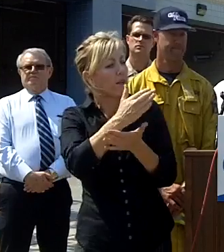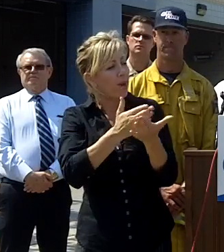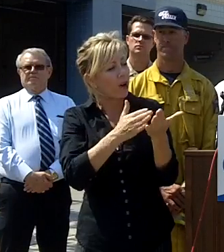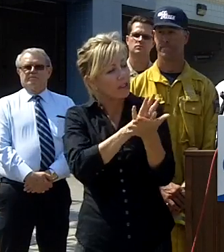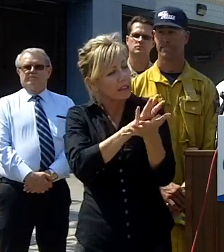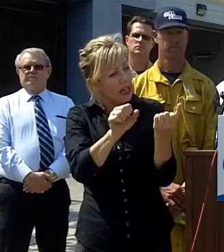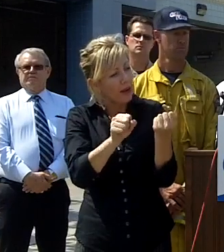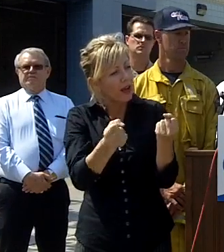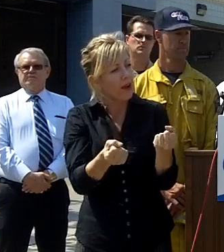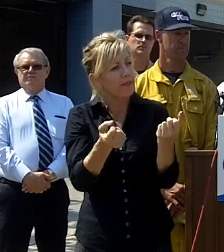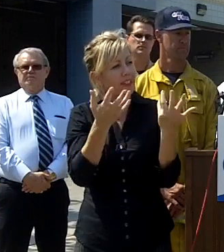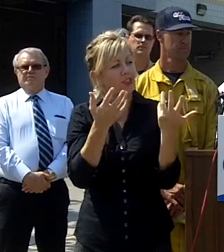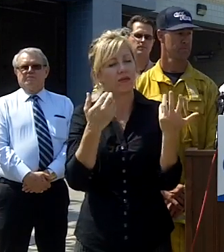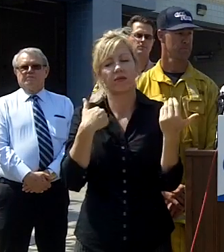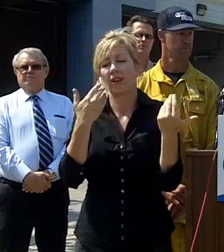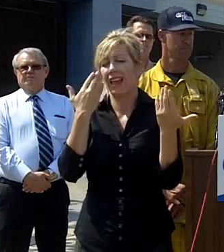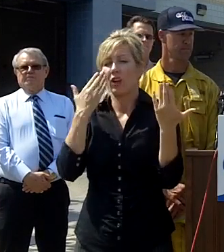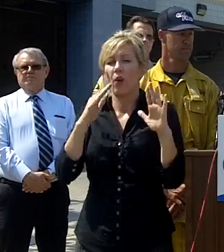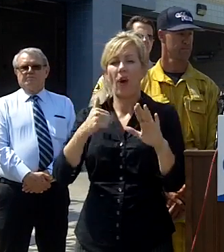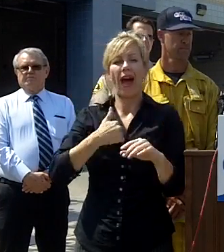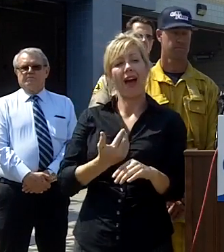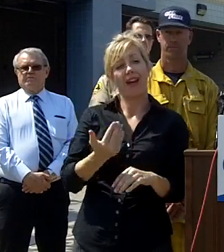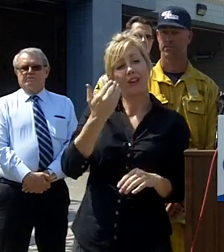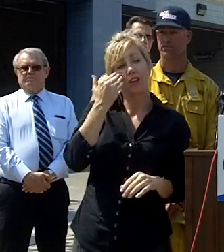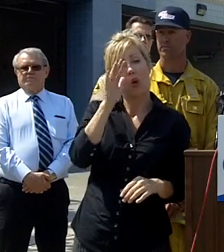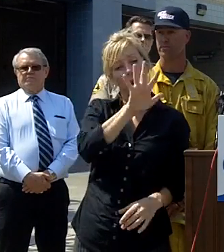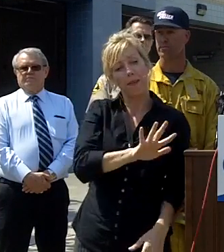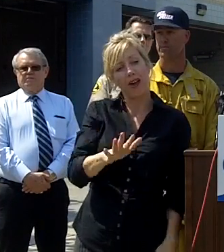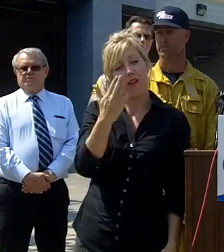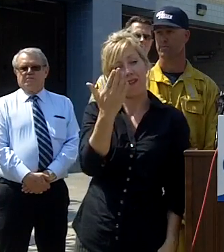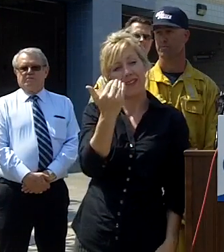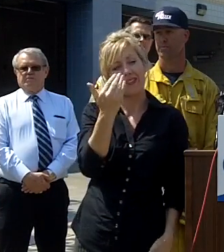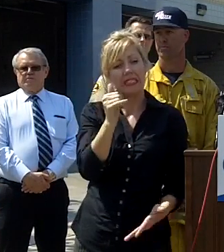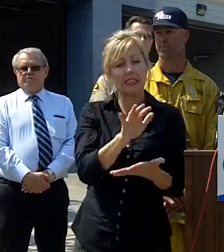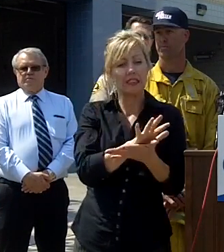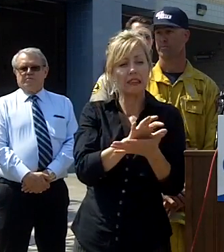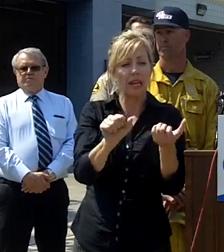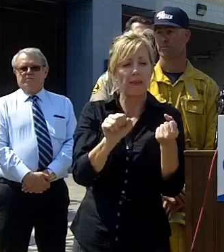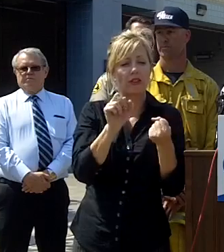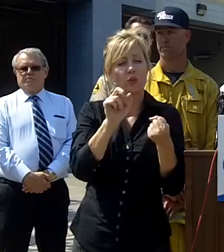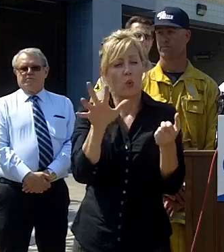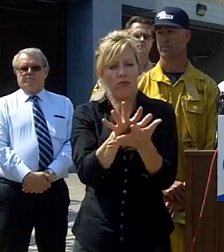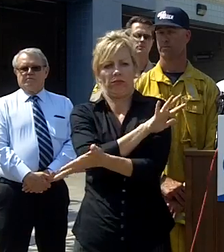I wish I could other than I know 15 ish that are damaged or destroyed and I'm thinking right now